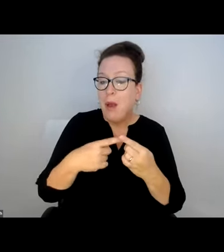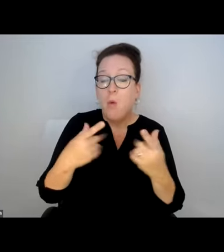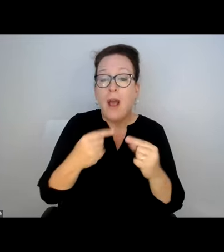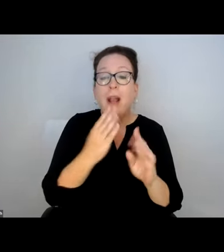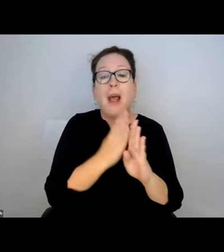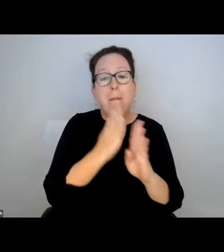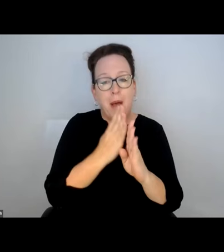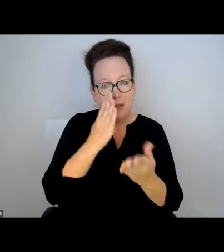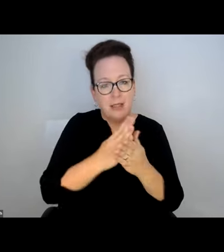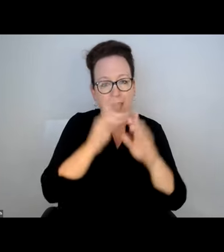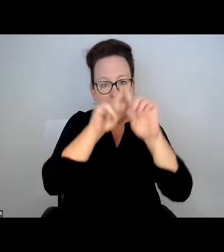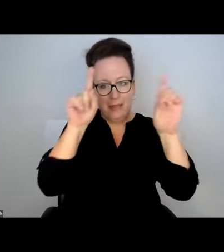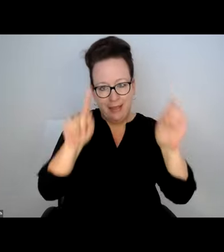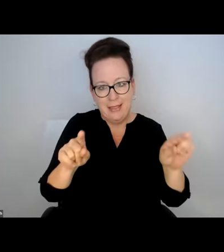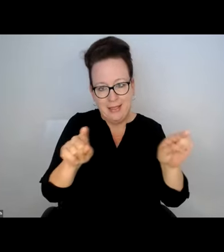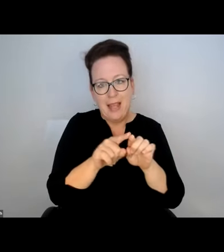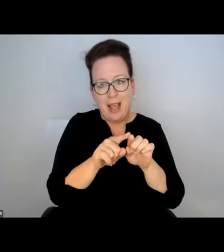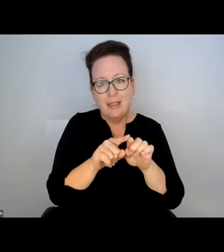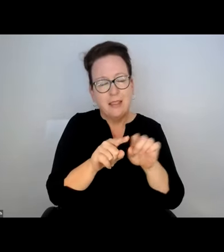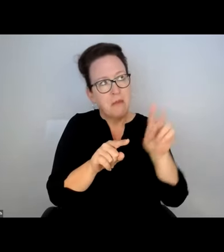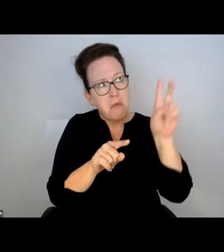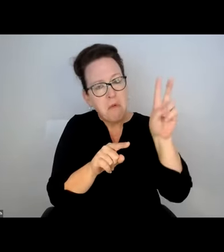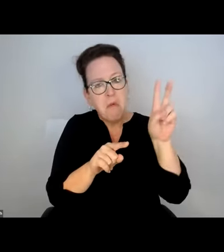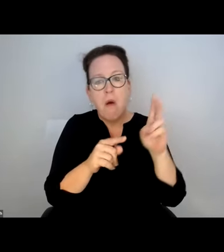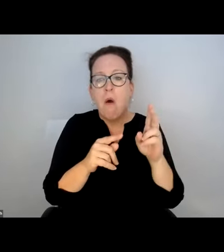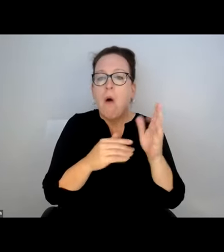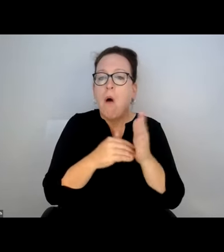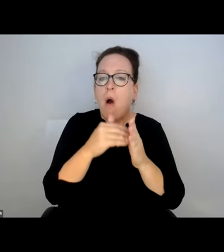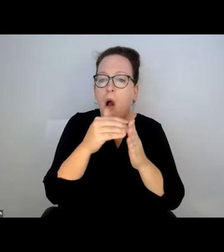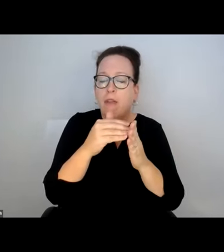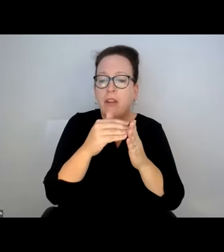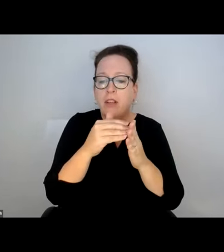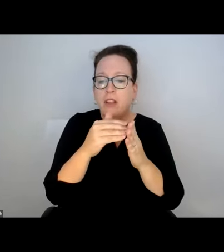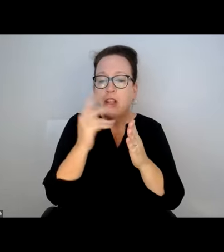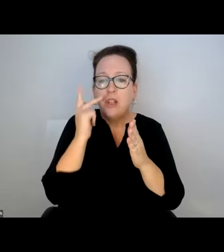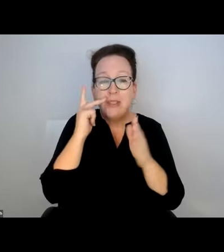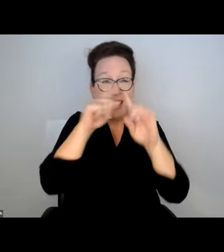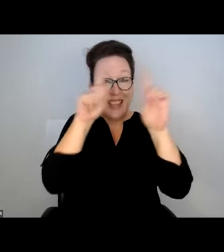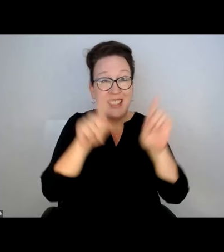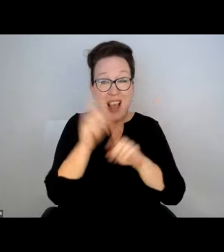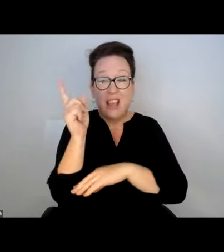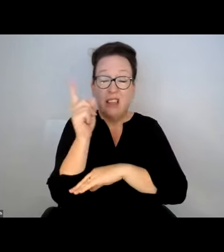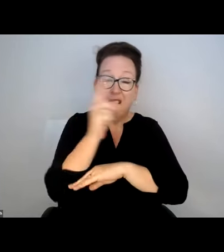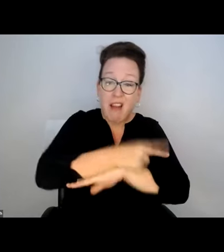IF THEY ARE NOT AVAILABLE. WHAT I'M TALKING ABOUT ARE BUS STOP SIGNS.